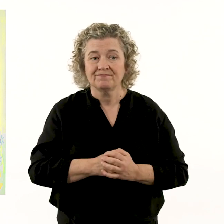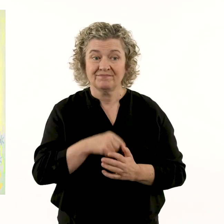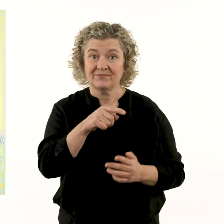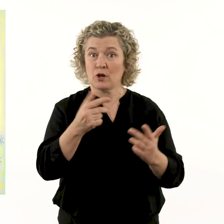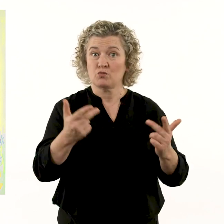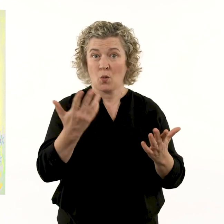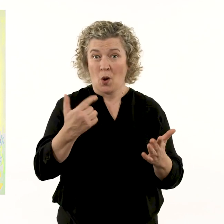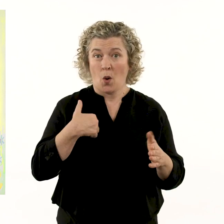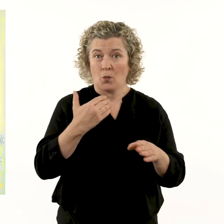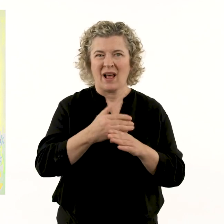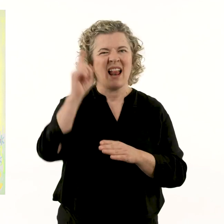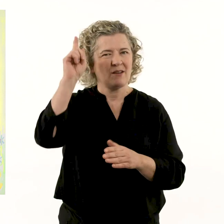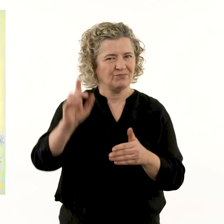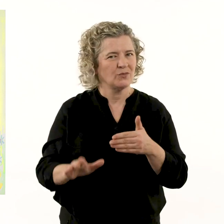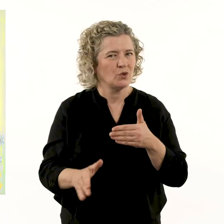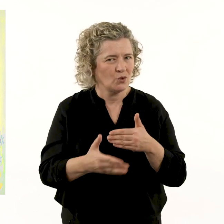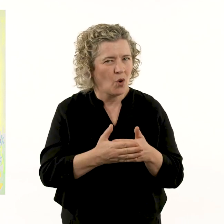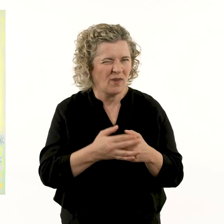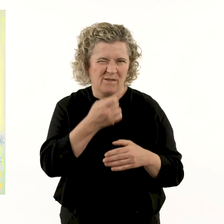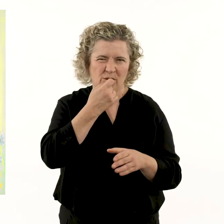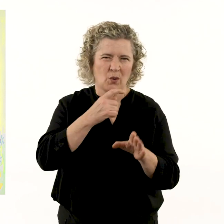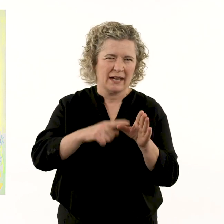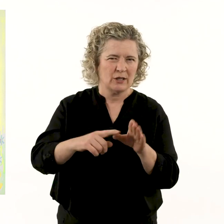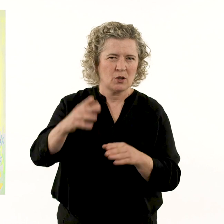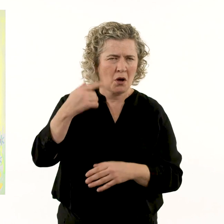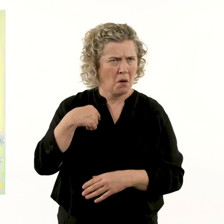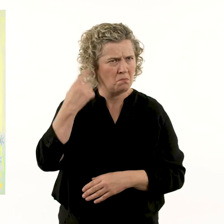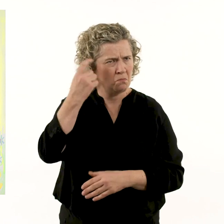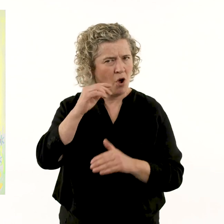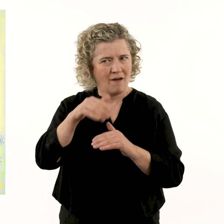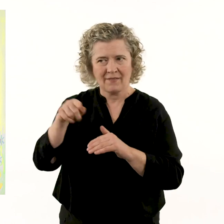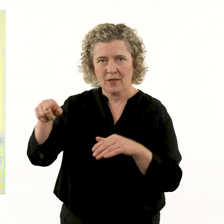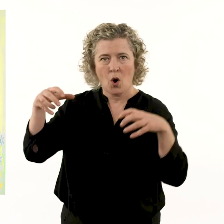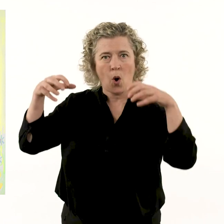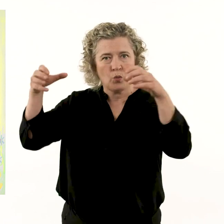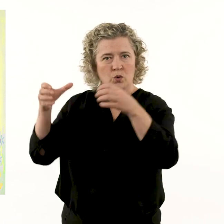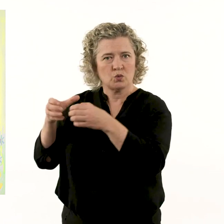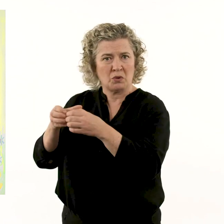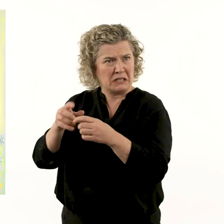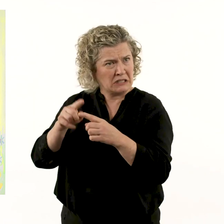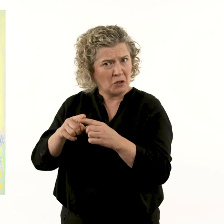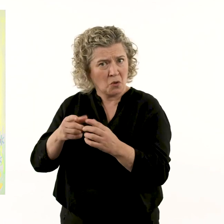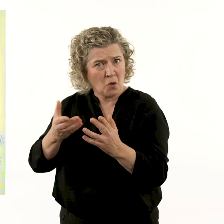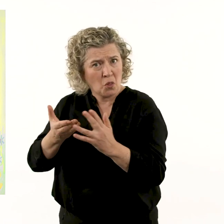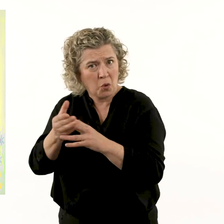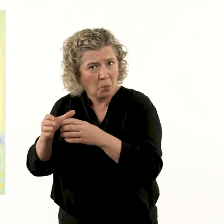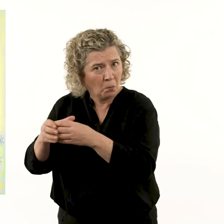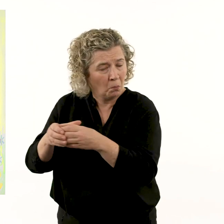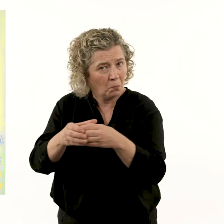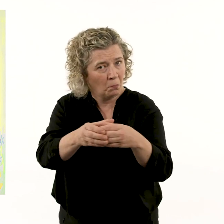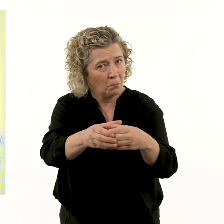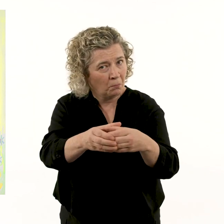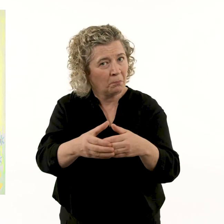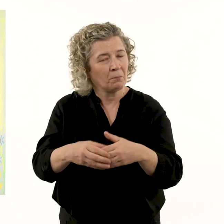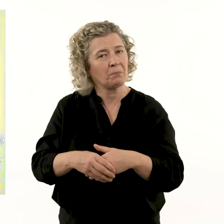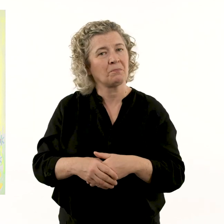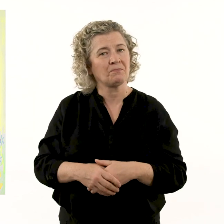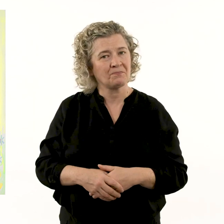The restaurant doesn’t exist anymore, it shut a couple of years ago. I wonder if the ghost tours still walk through.’